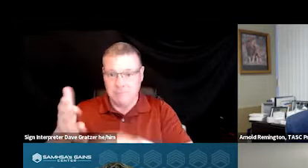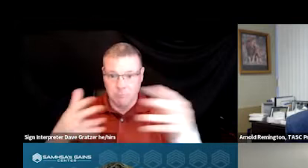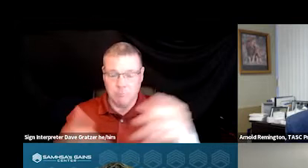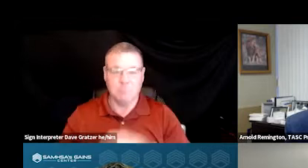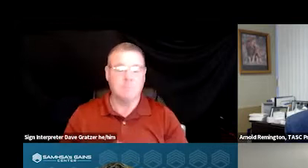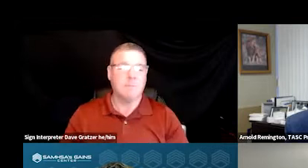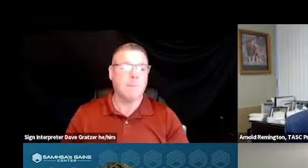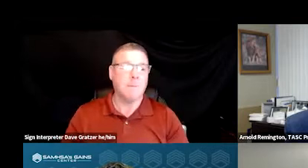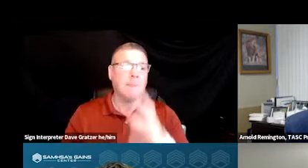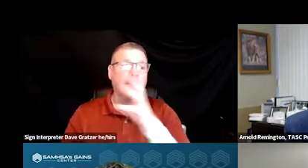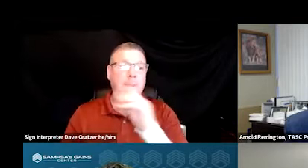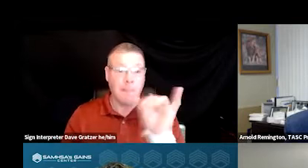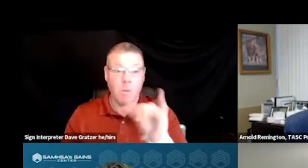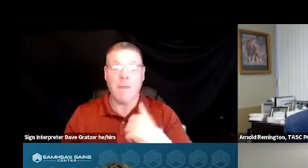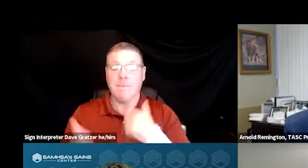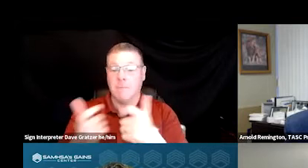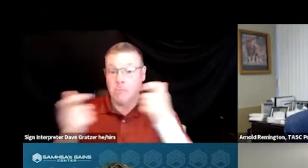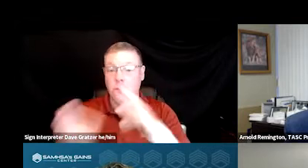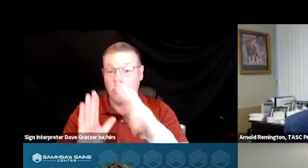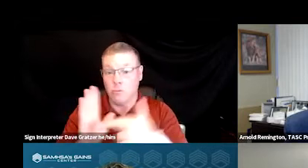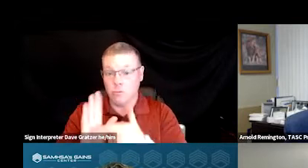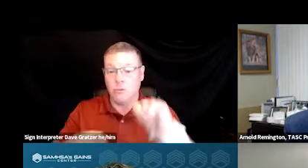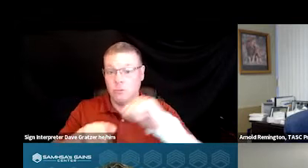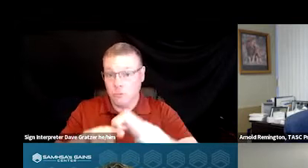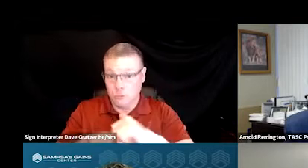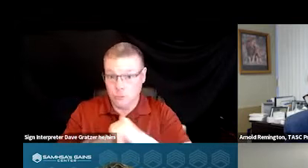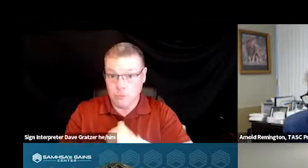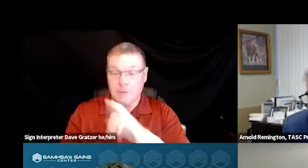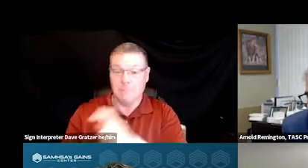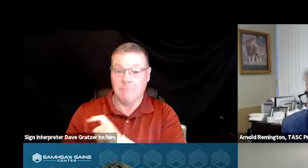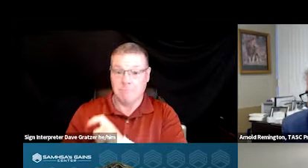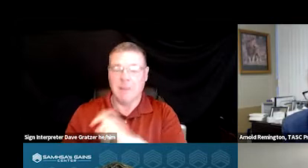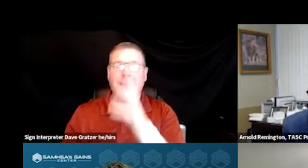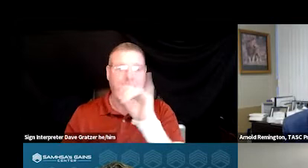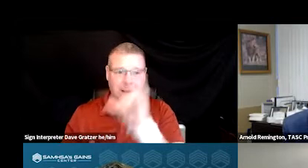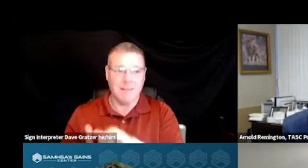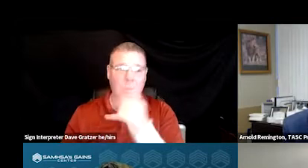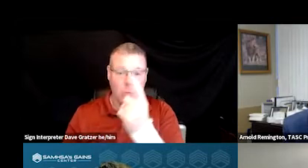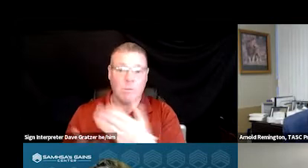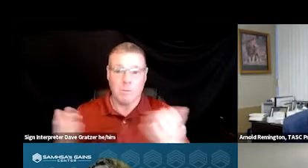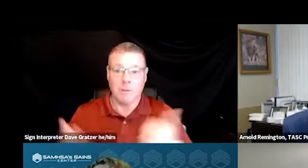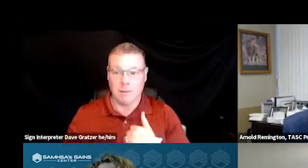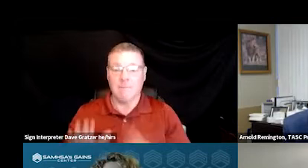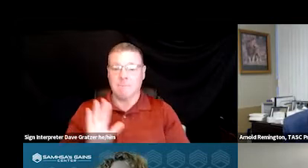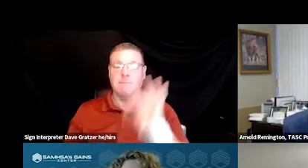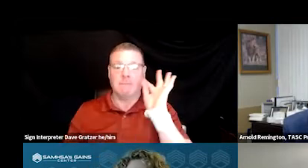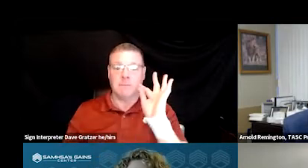They can also play a large role in training law enforcement, which is one of the things that I found as we developed